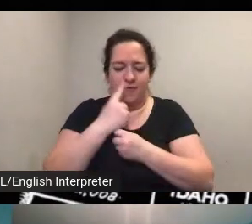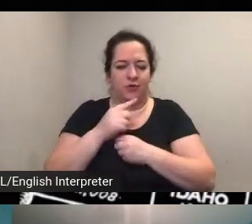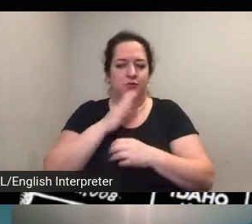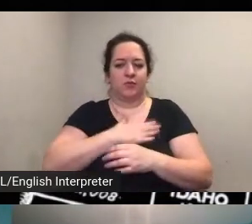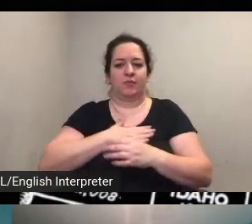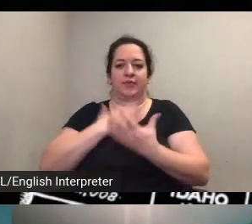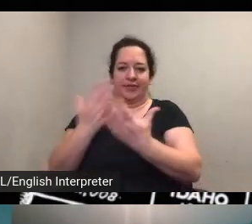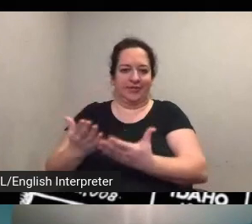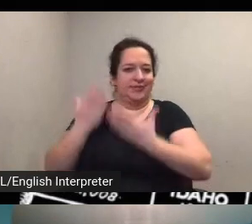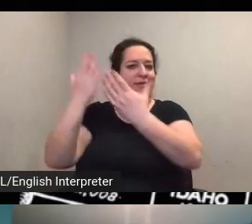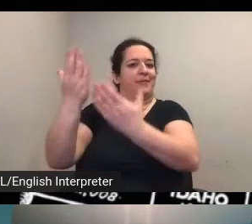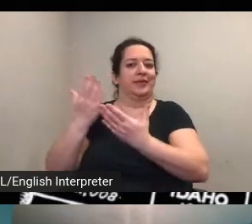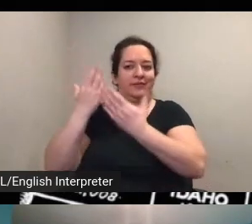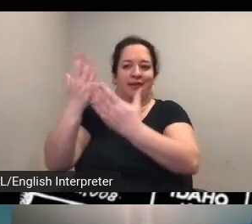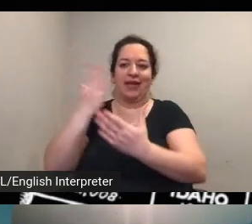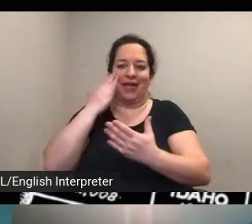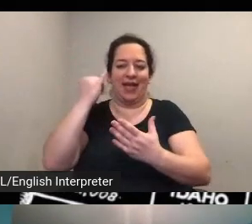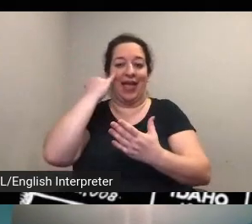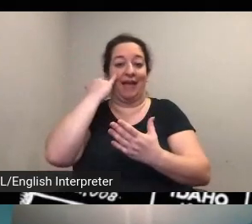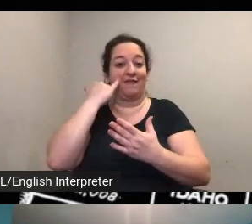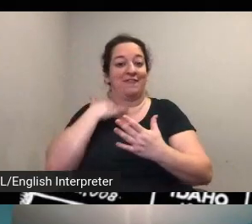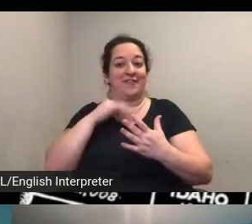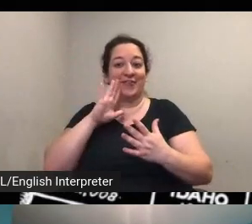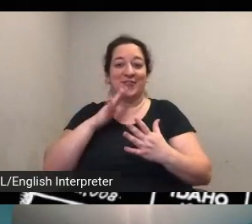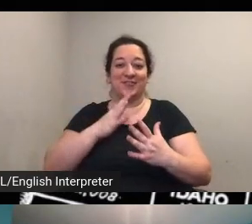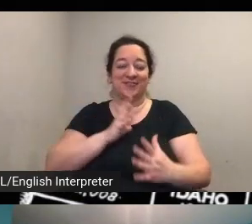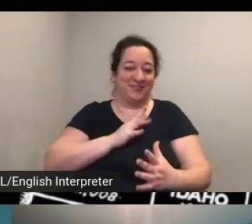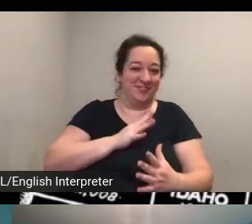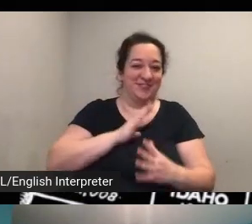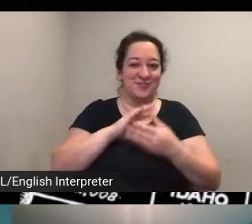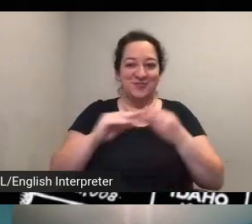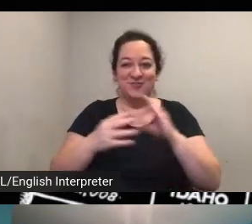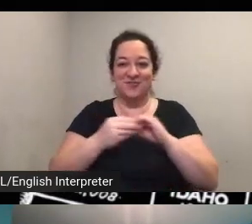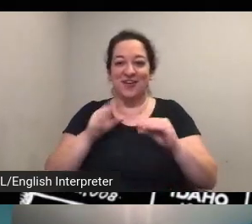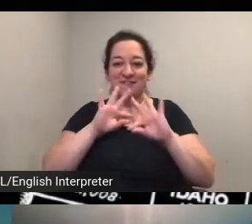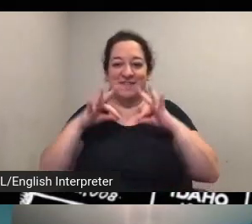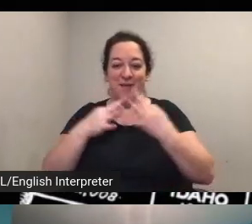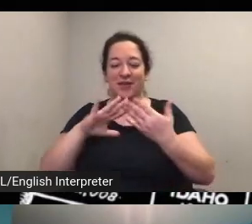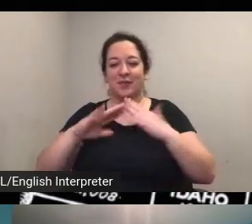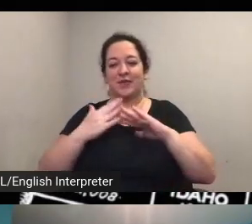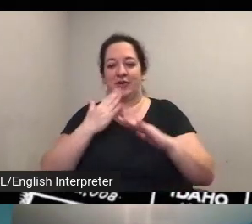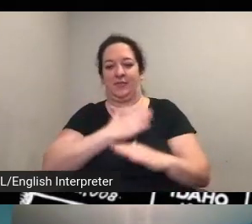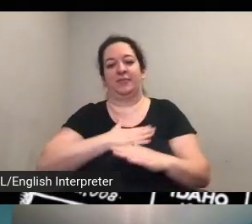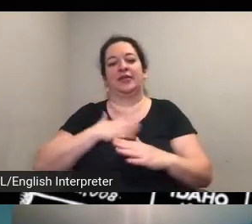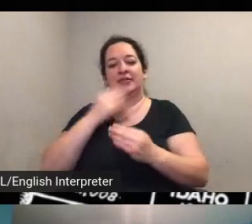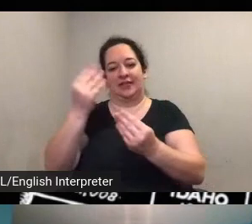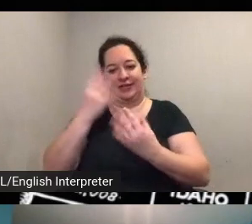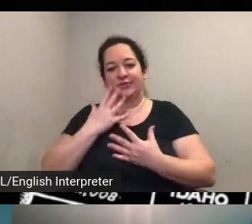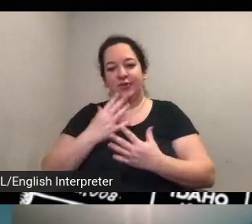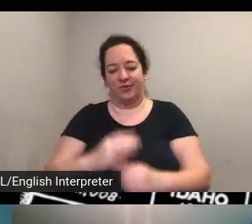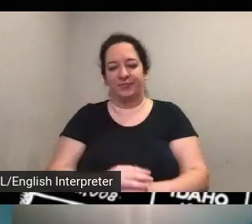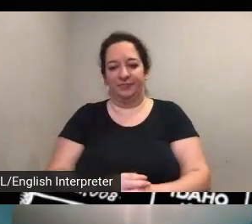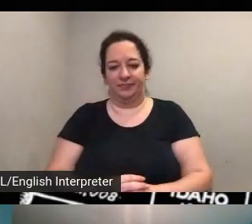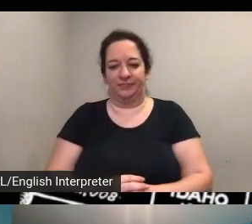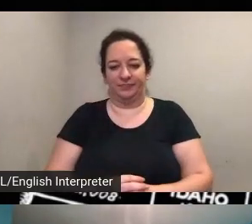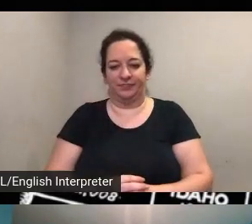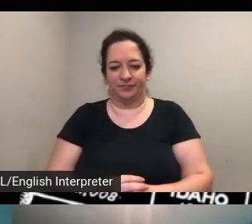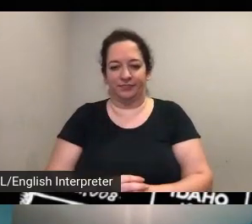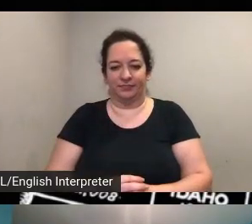compelling story in their family or in their community to sort of let us know okay and um i know during the